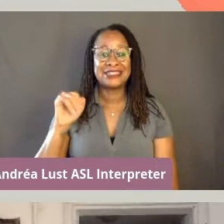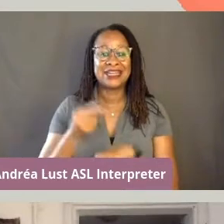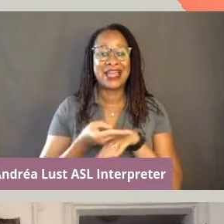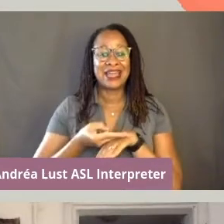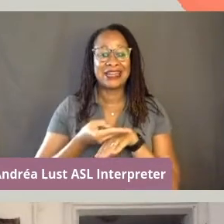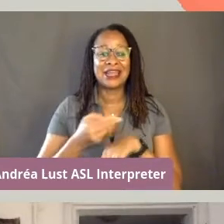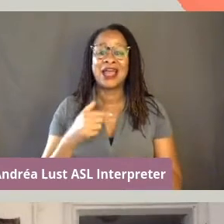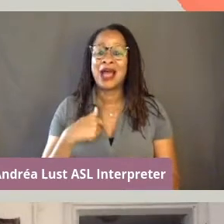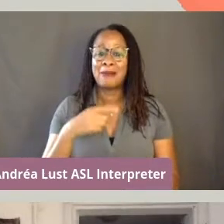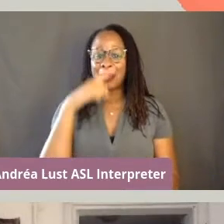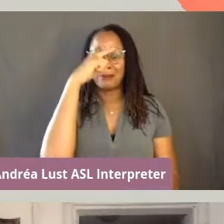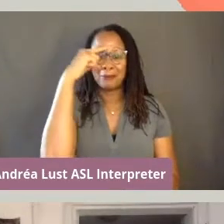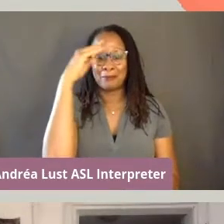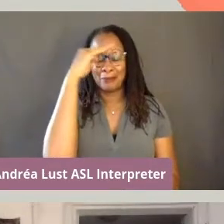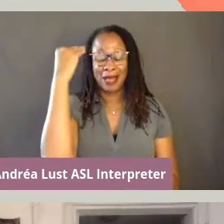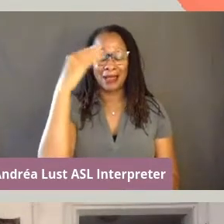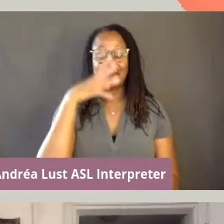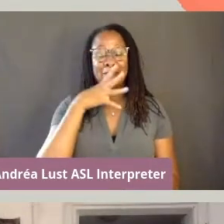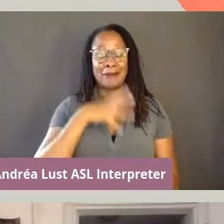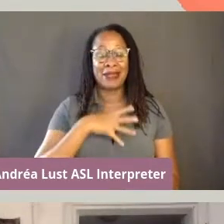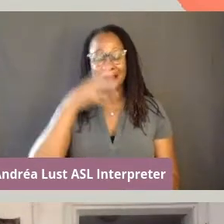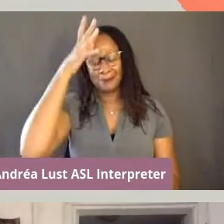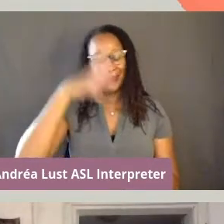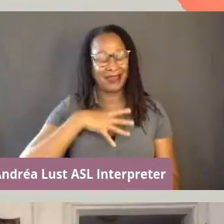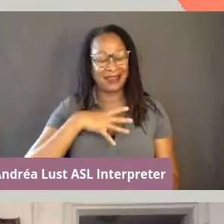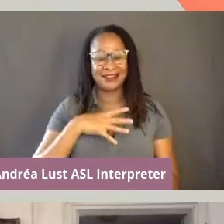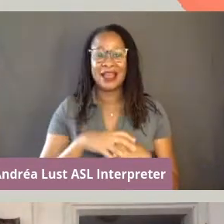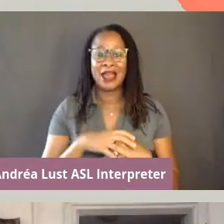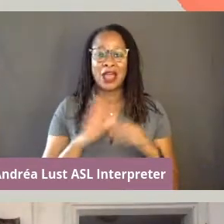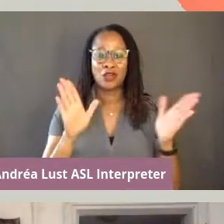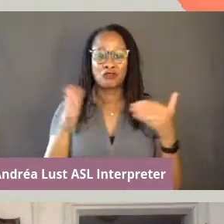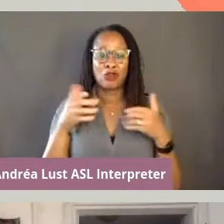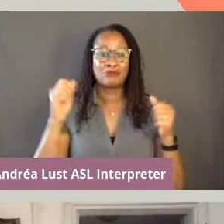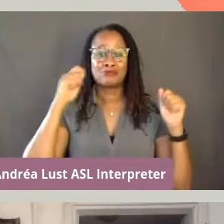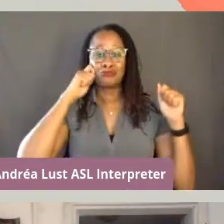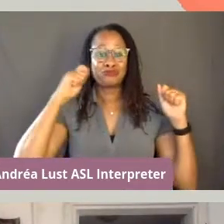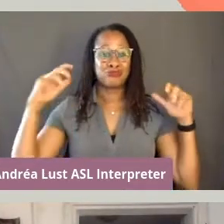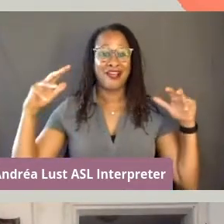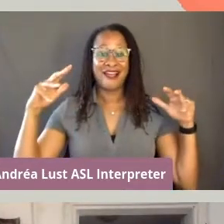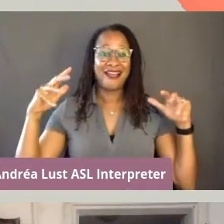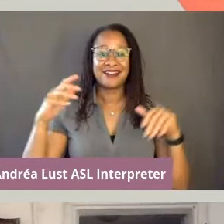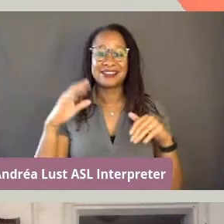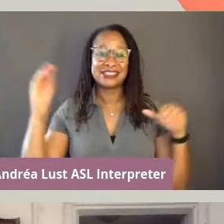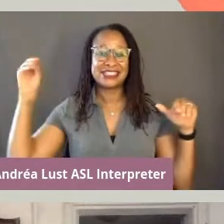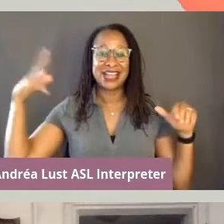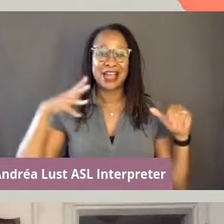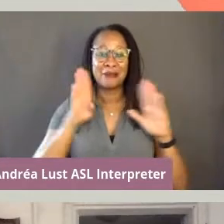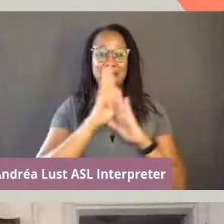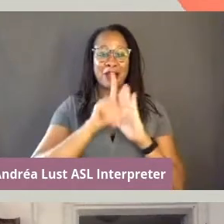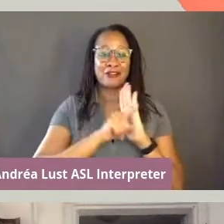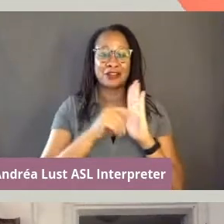I am in a room that is I think bright enough. And in the background I have pictures